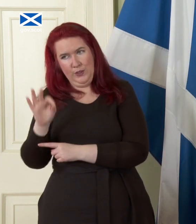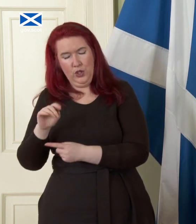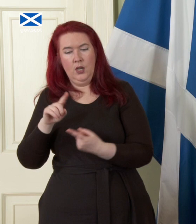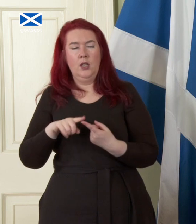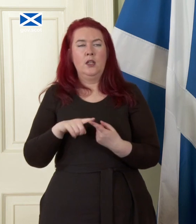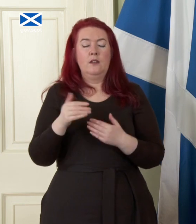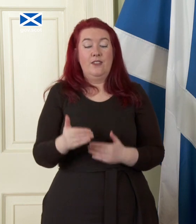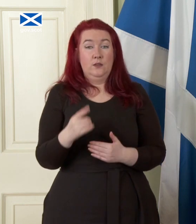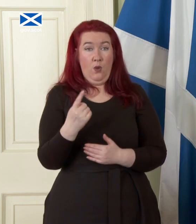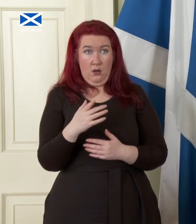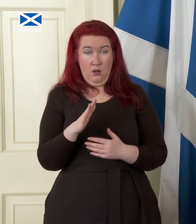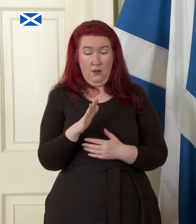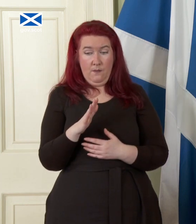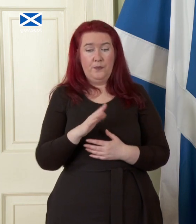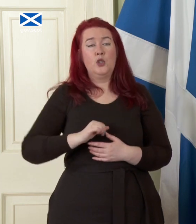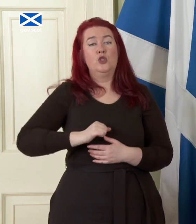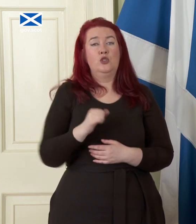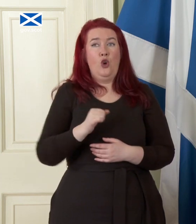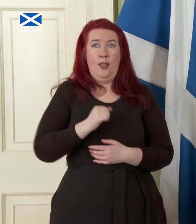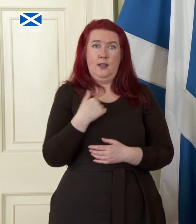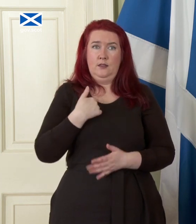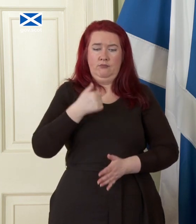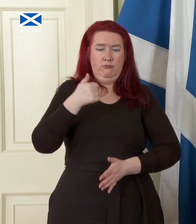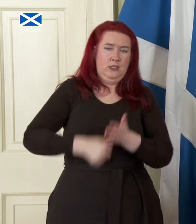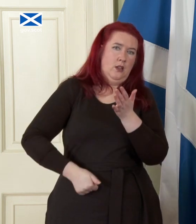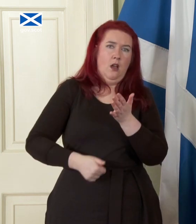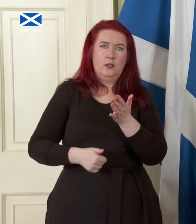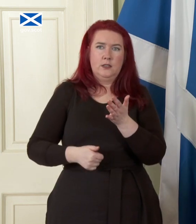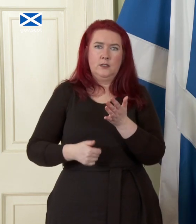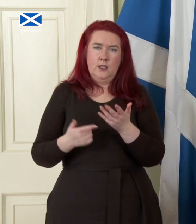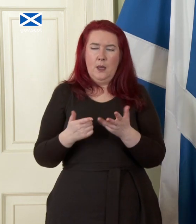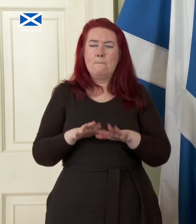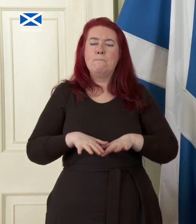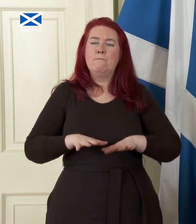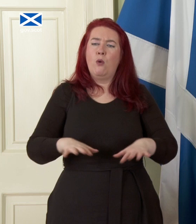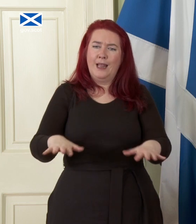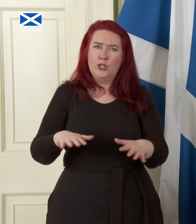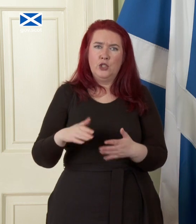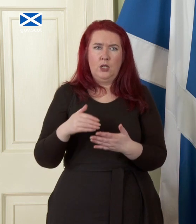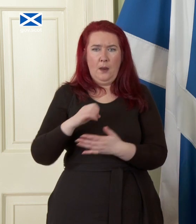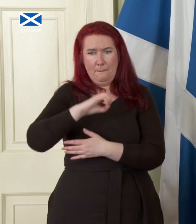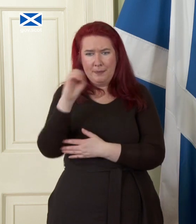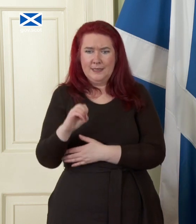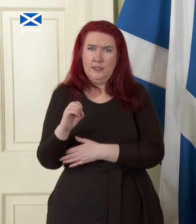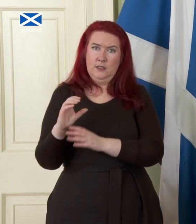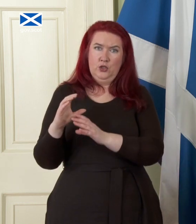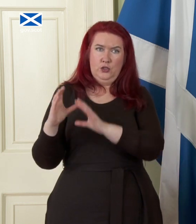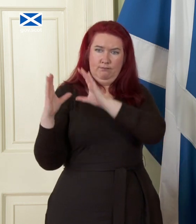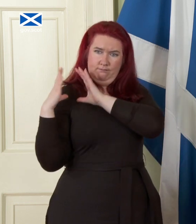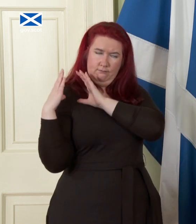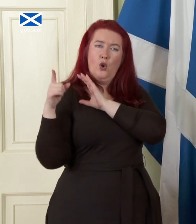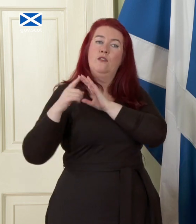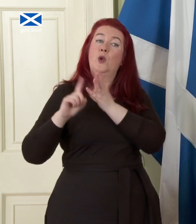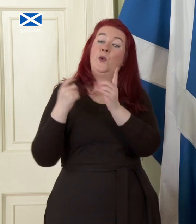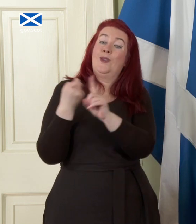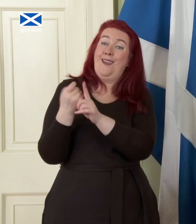um Scotland's starting share of the population share of UK reserves it would be on current